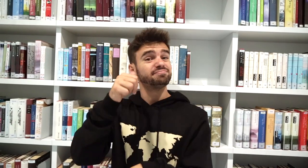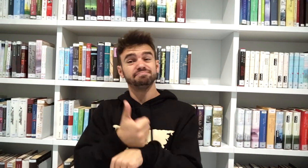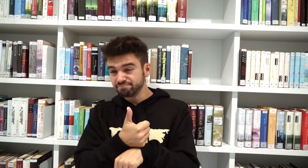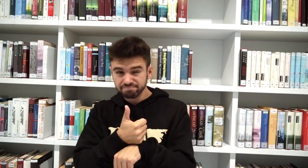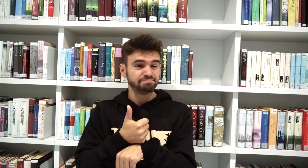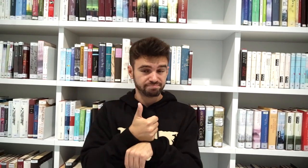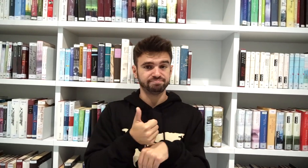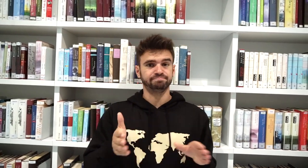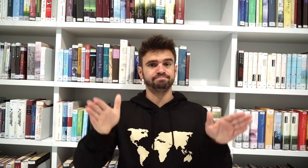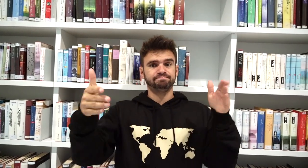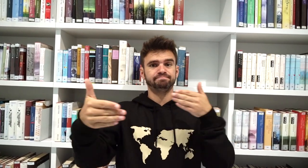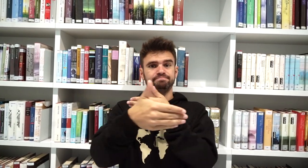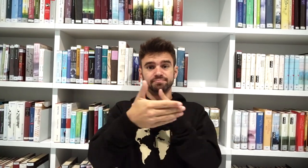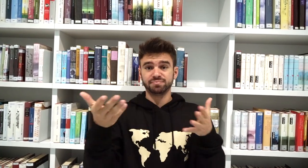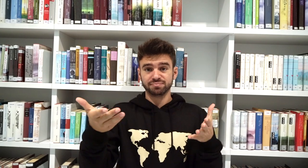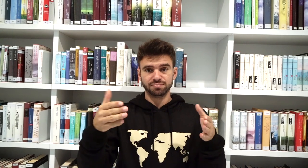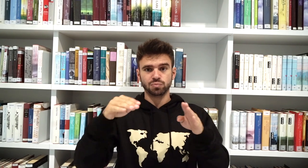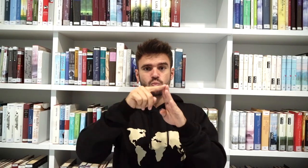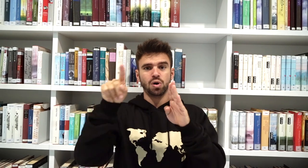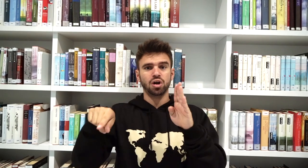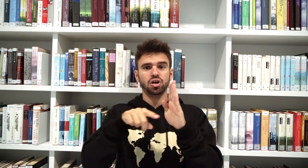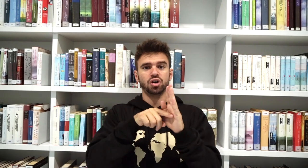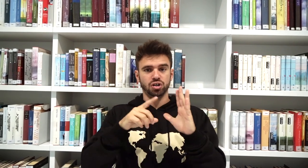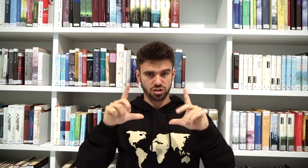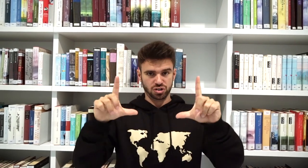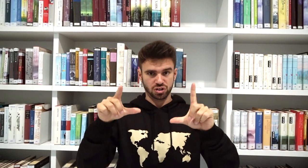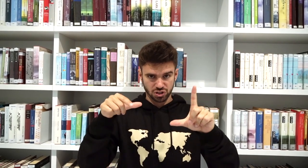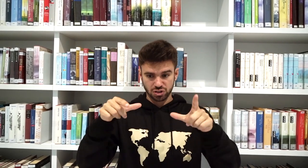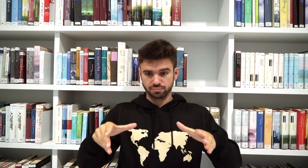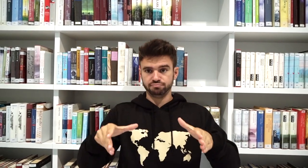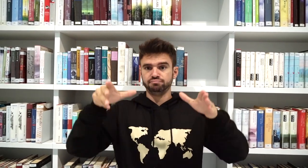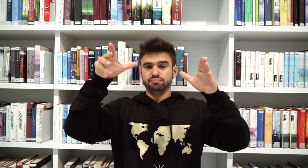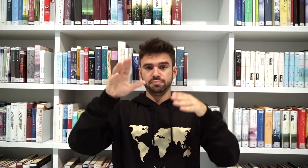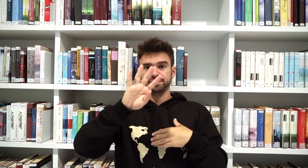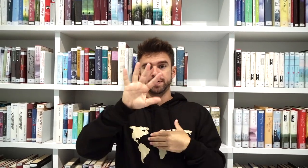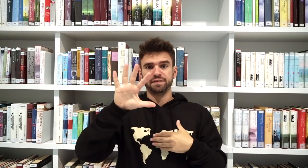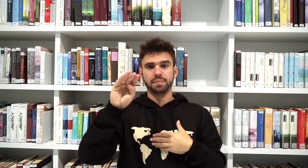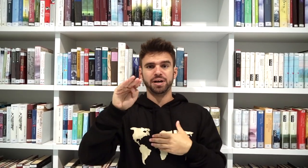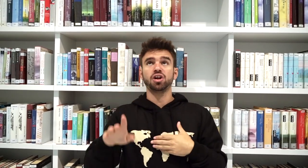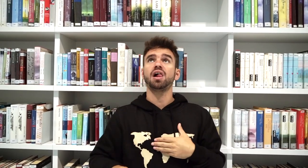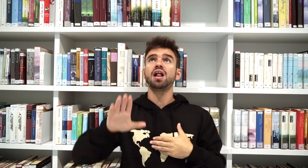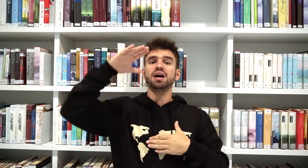The building takes the form of a cube with an edge length of 45 meters.